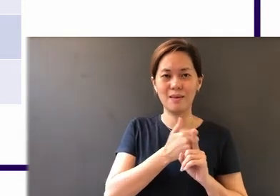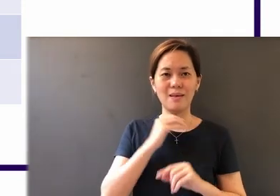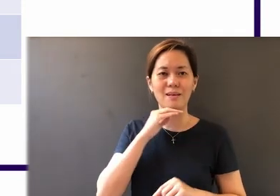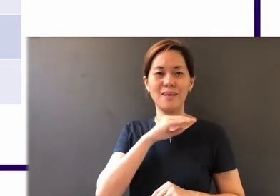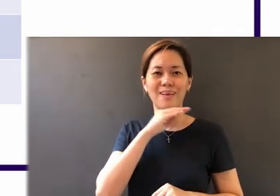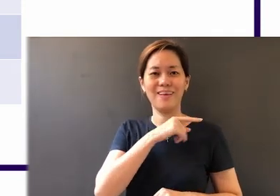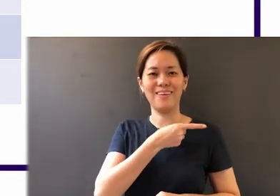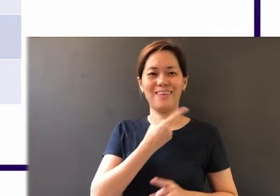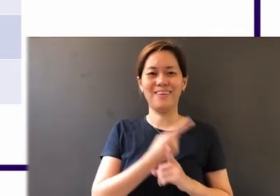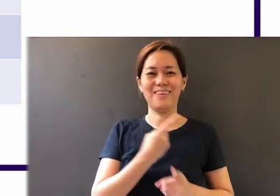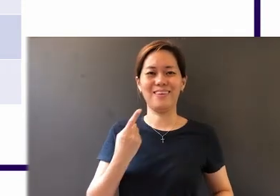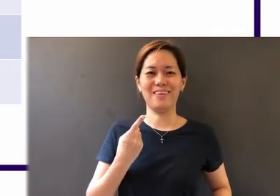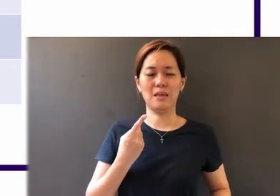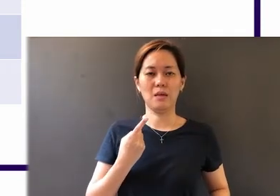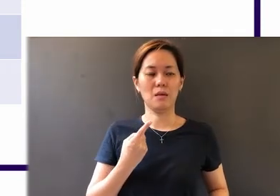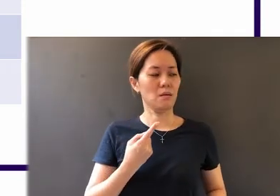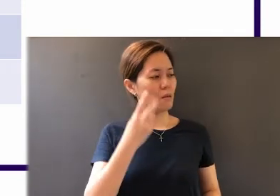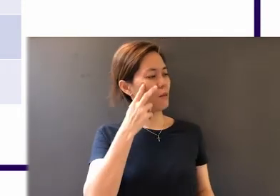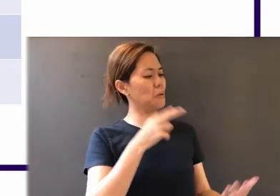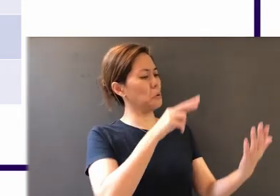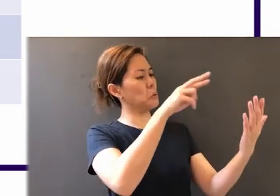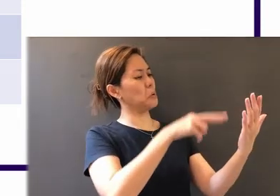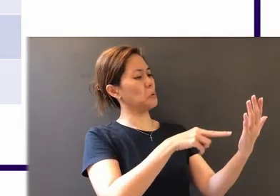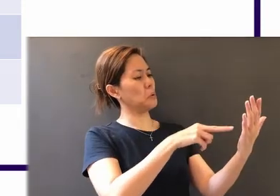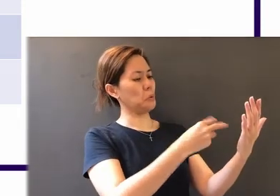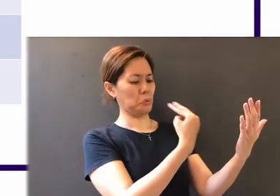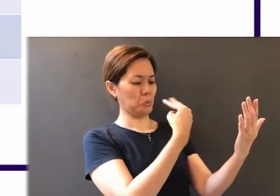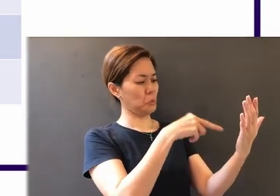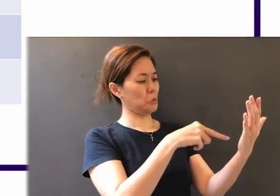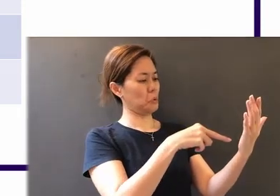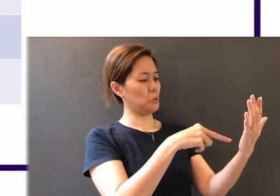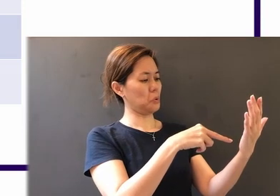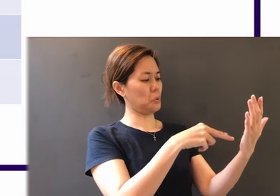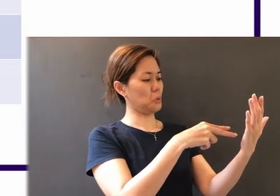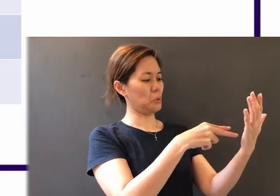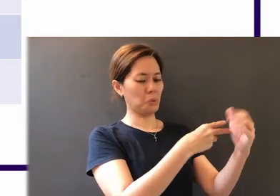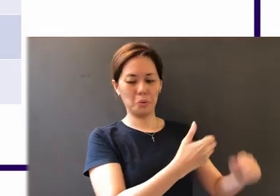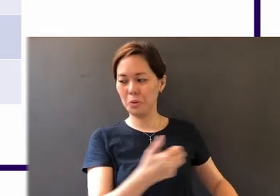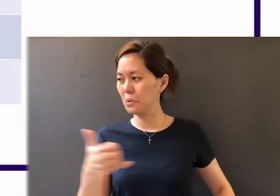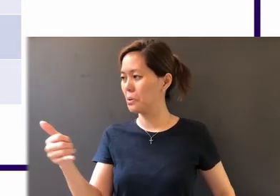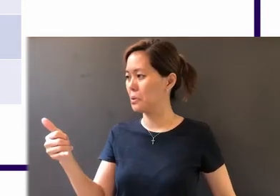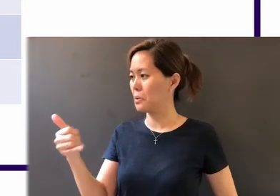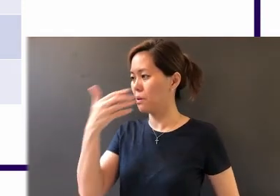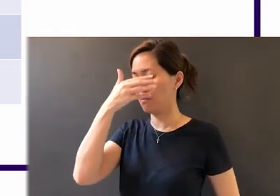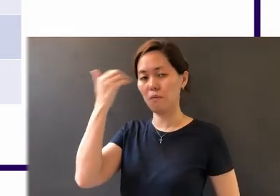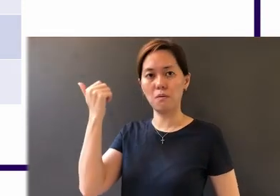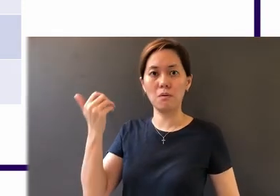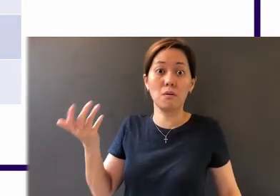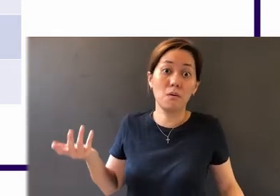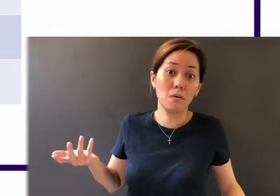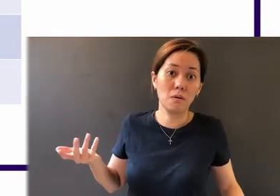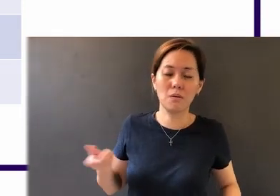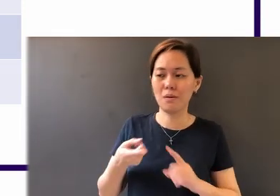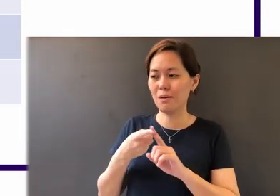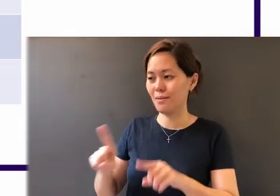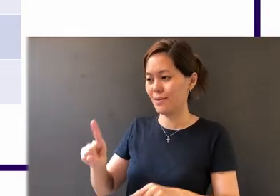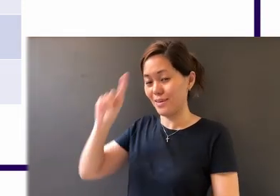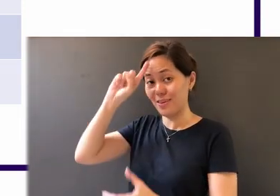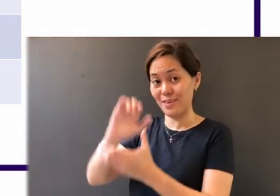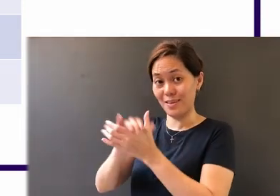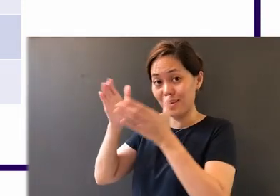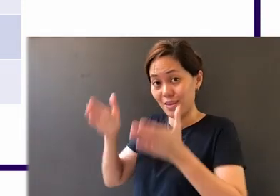by just looking and forgetting. But the believer with the Word